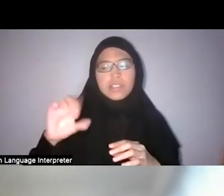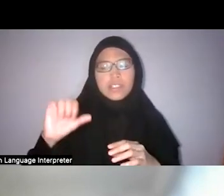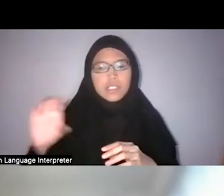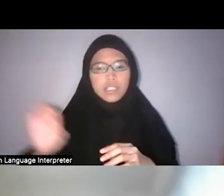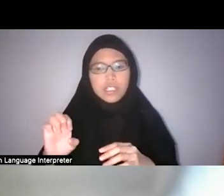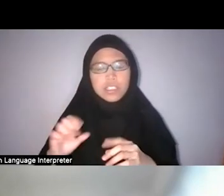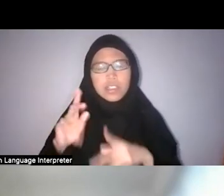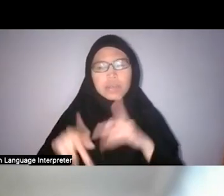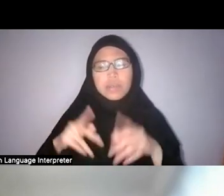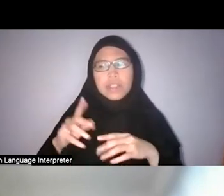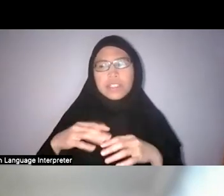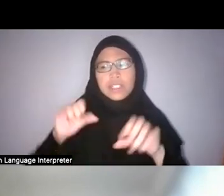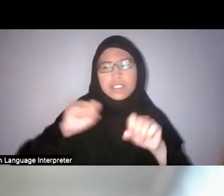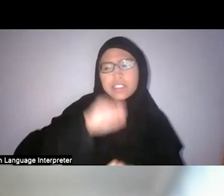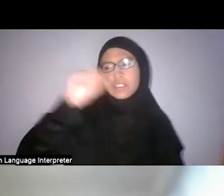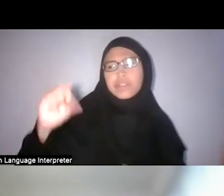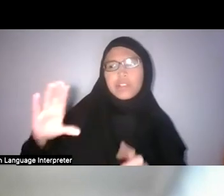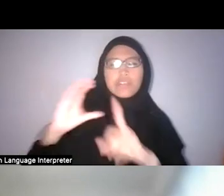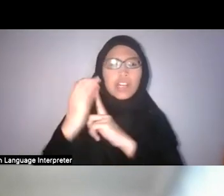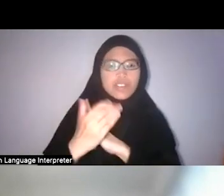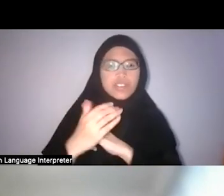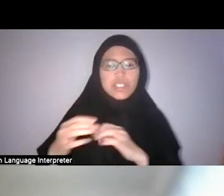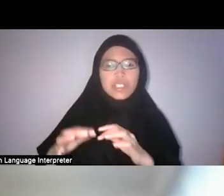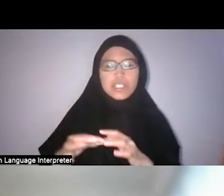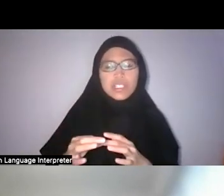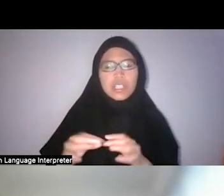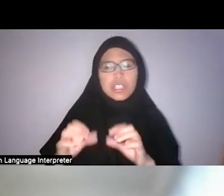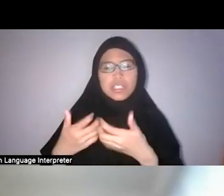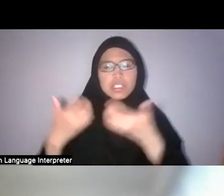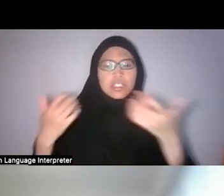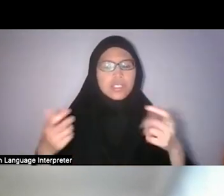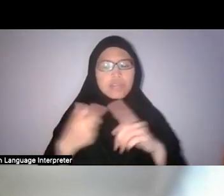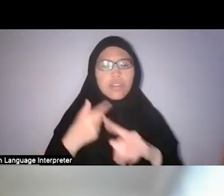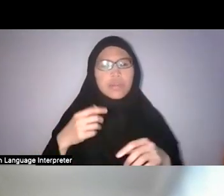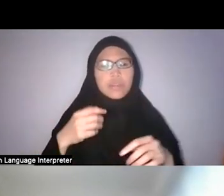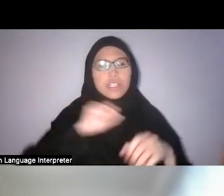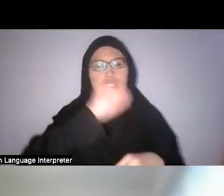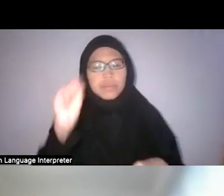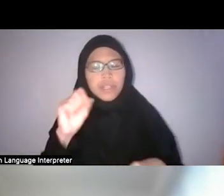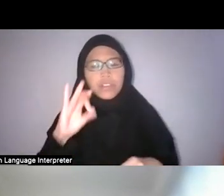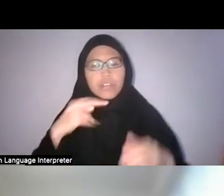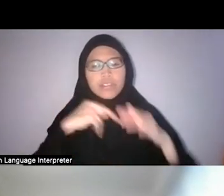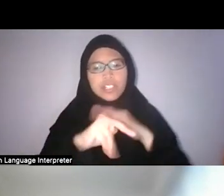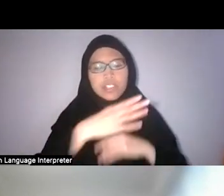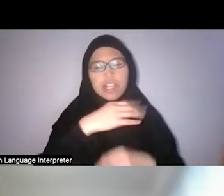A space of culture as distinct from a place of the natural and the supernatural, also.